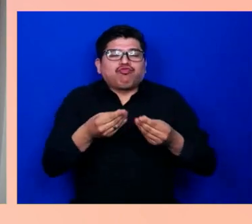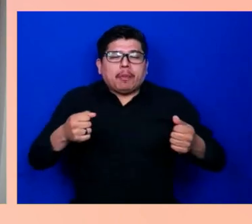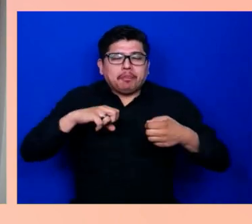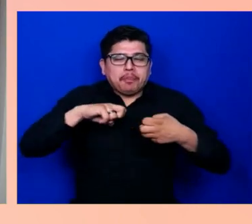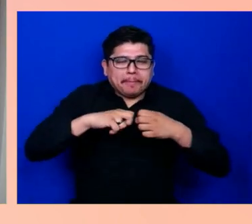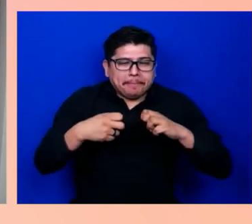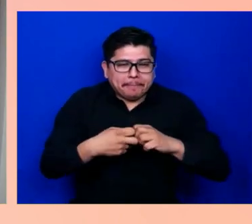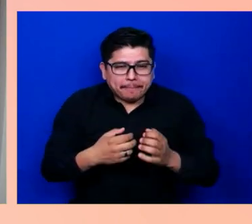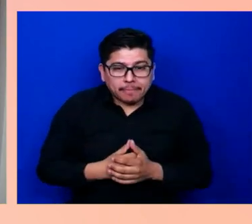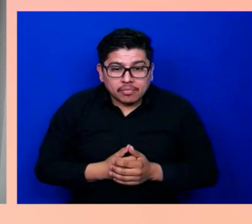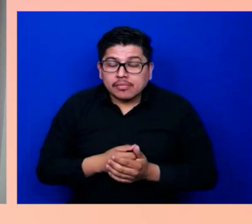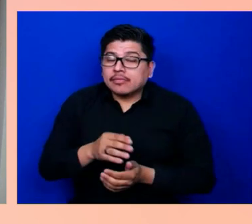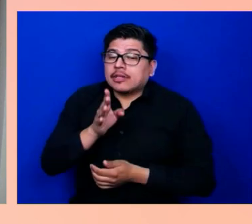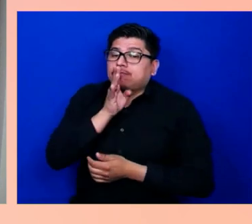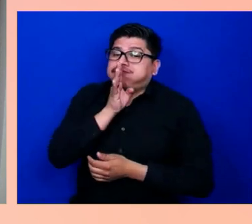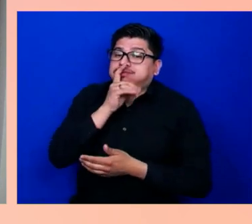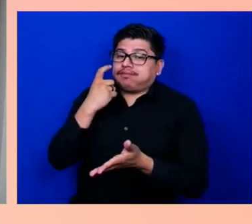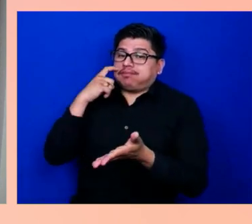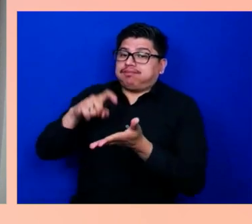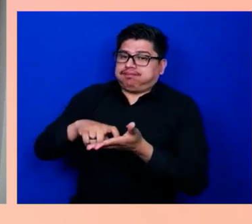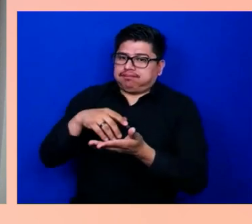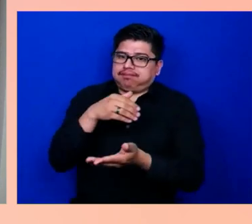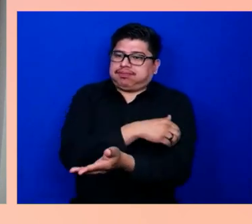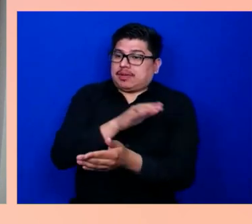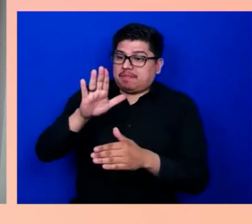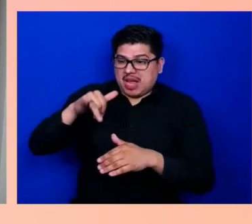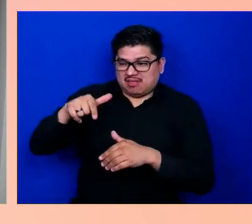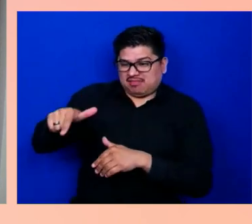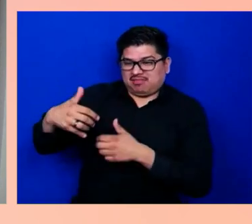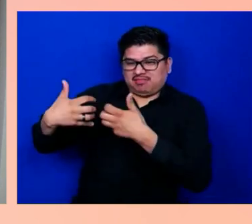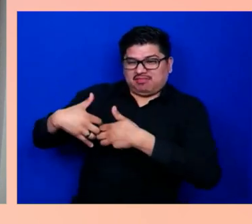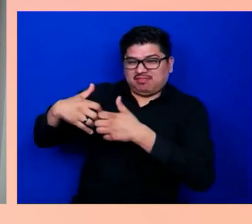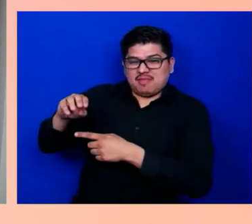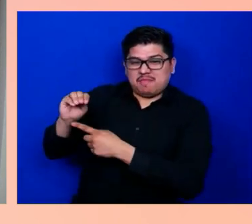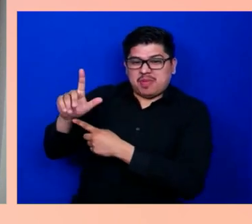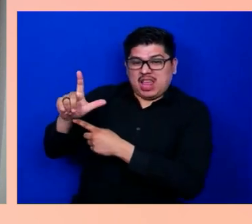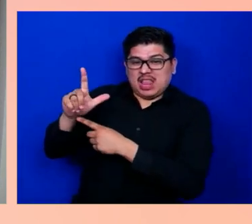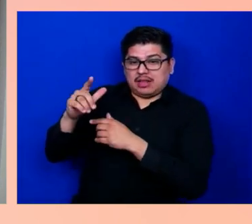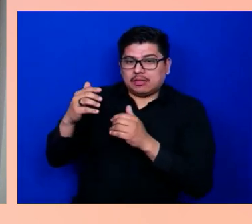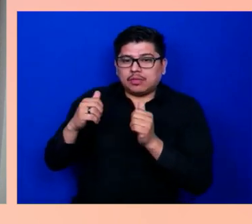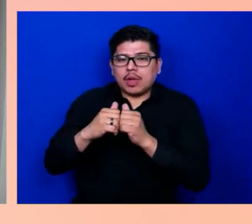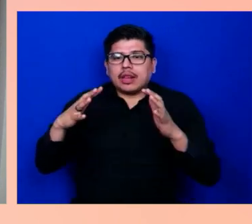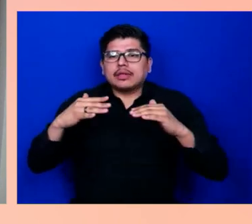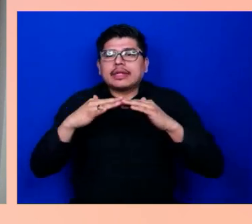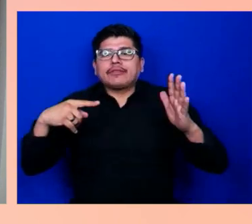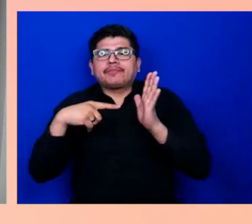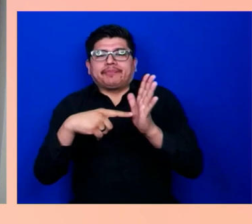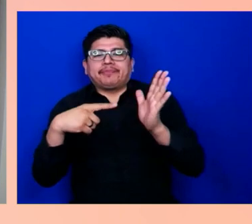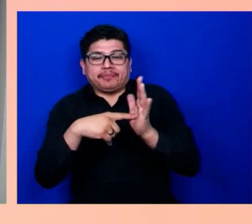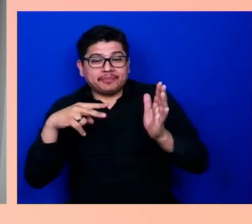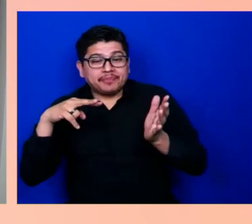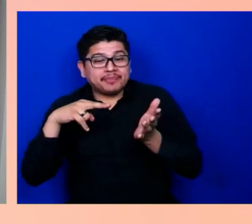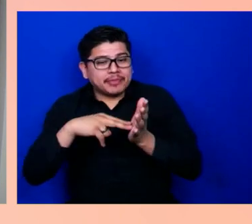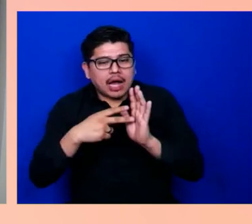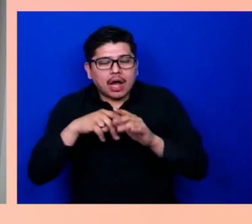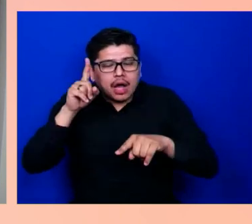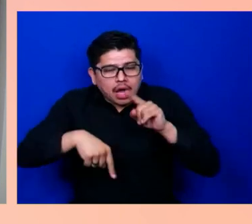Without diverse representative data, machine learning models cannot learn how to understand the diversity of speech patterns.